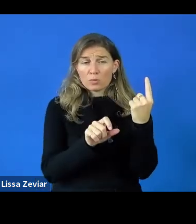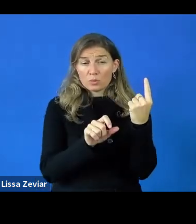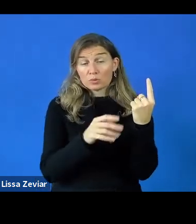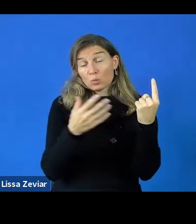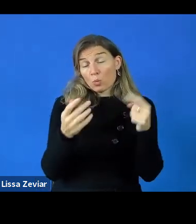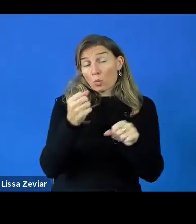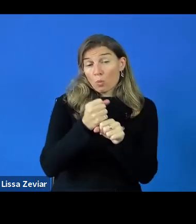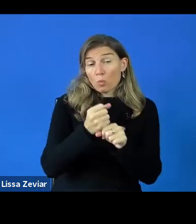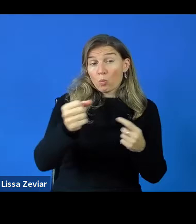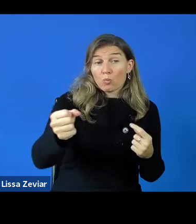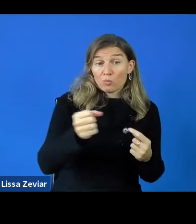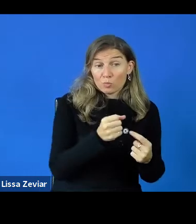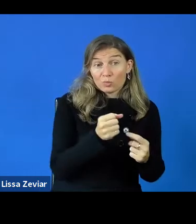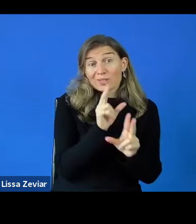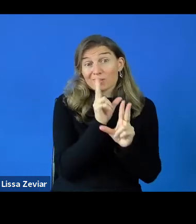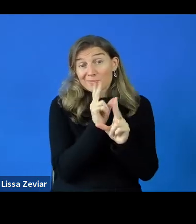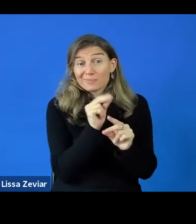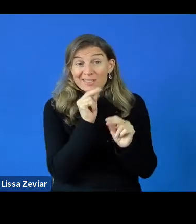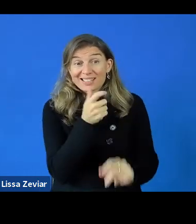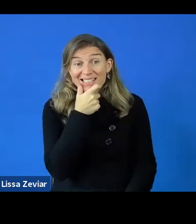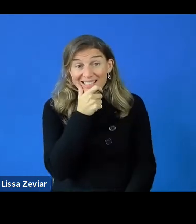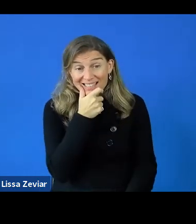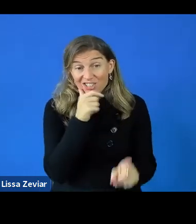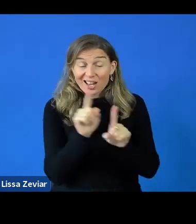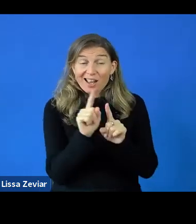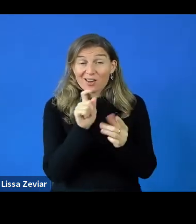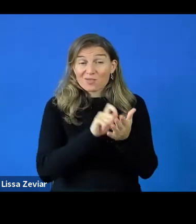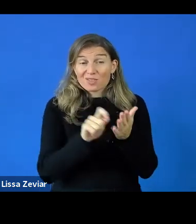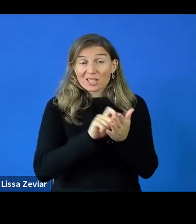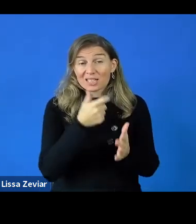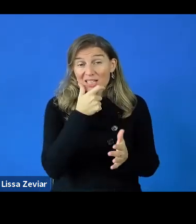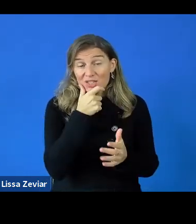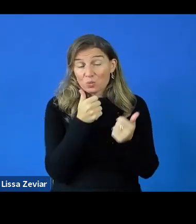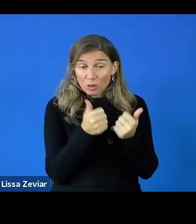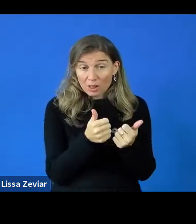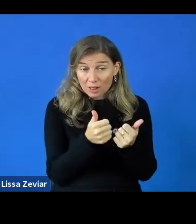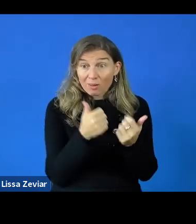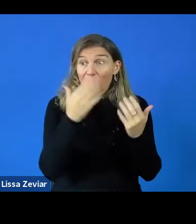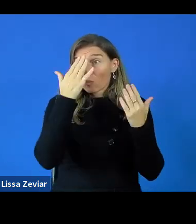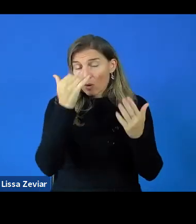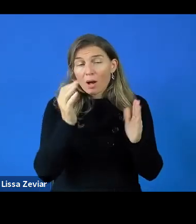who speaks and writes very good English, because you would need to participate in weekly calls